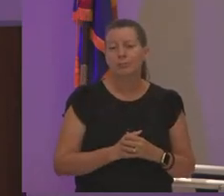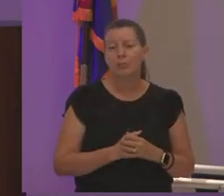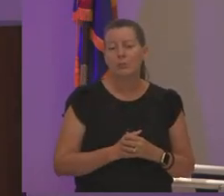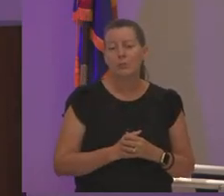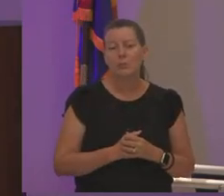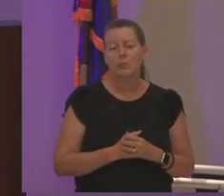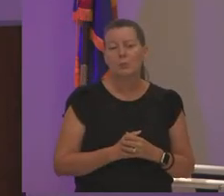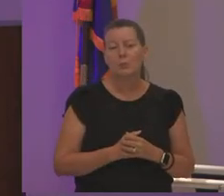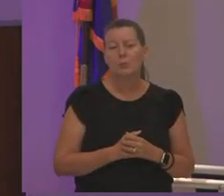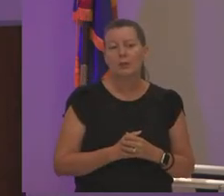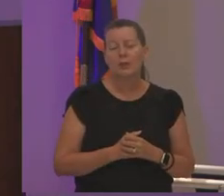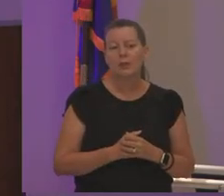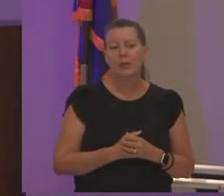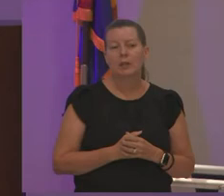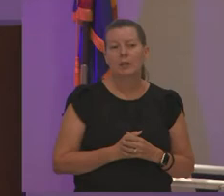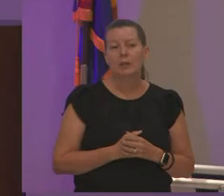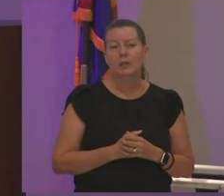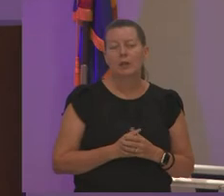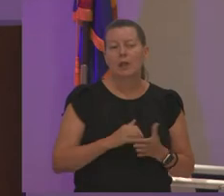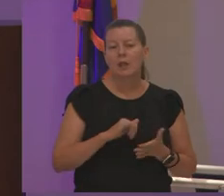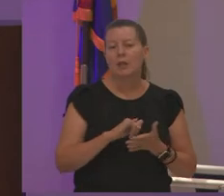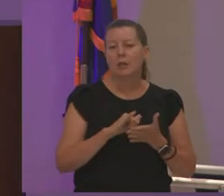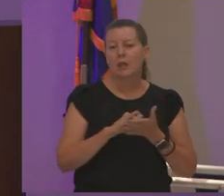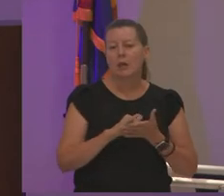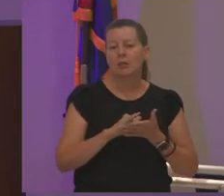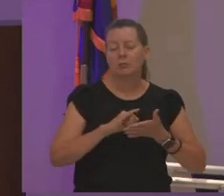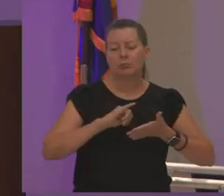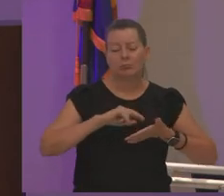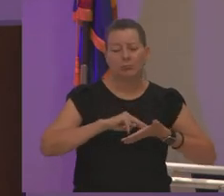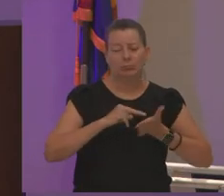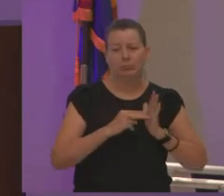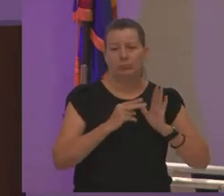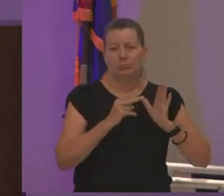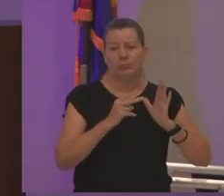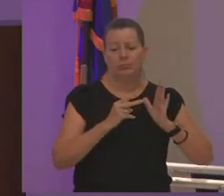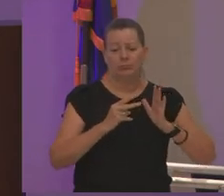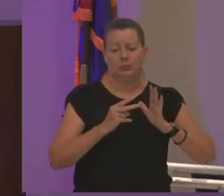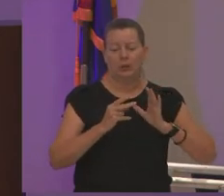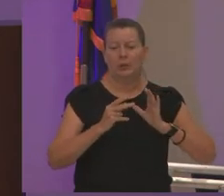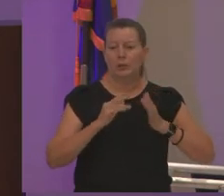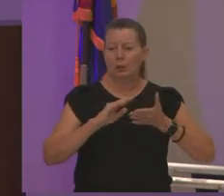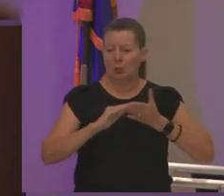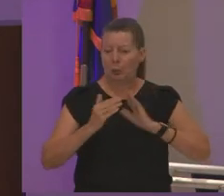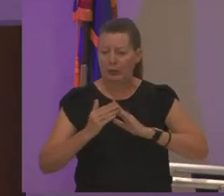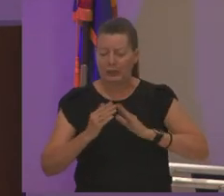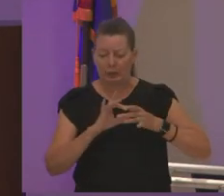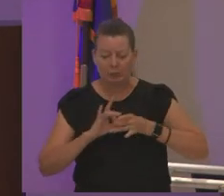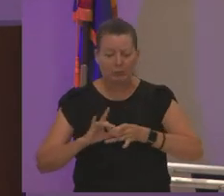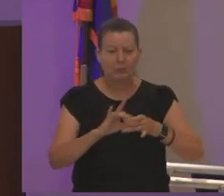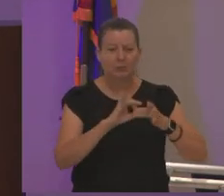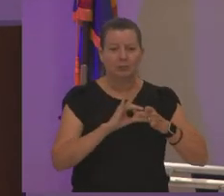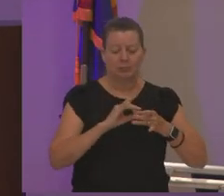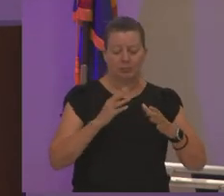it was the definition of a community i got an email probably my second week dr robinson i